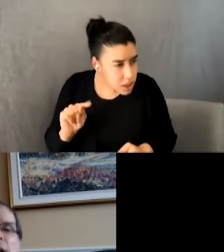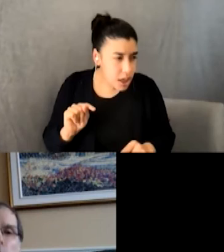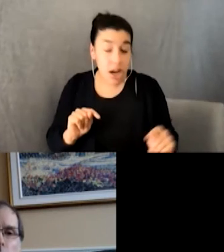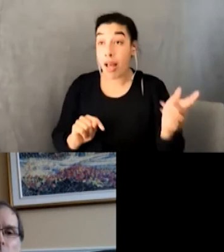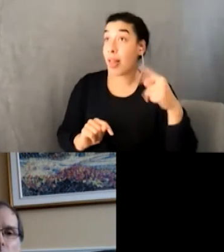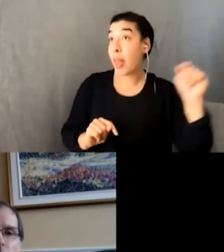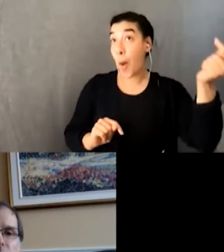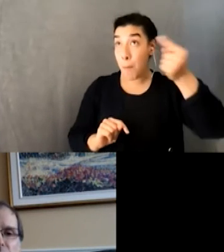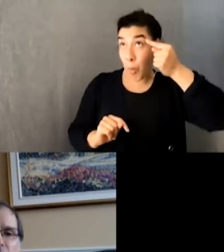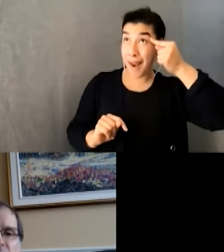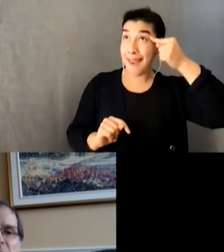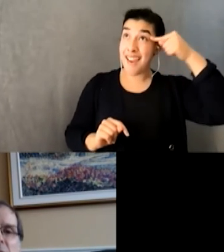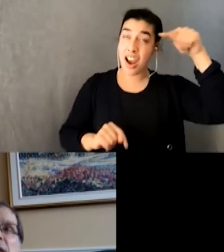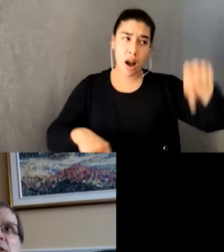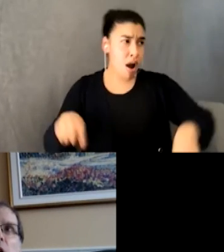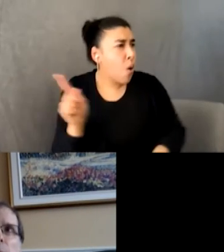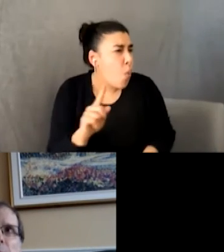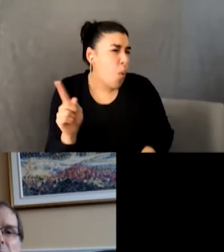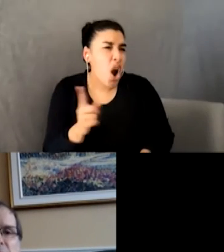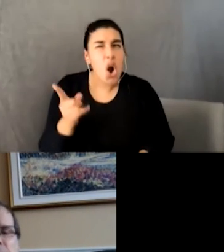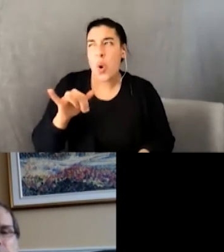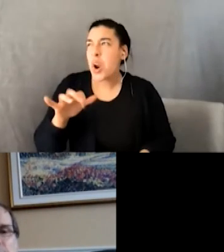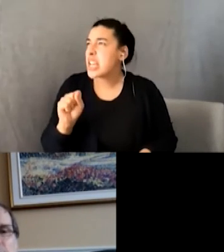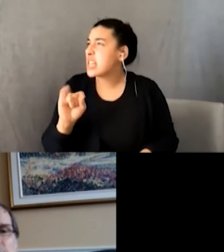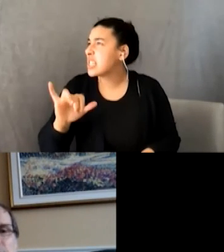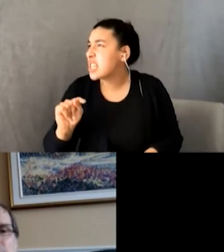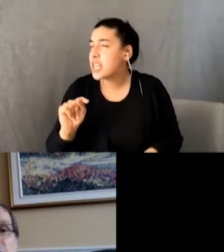Where is it? (song abruptly ends)